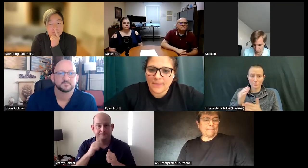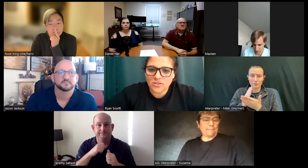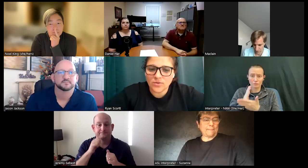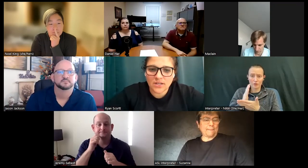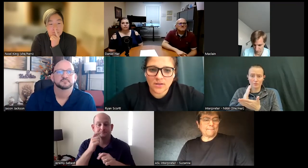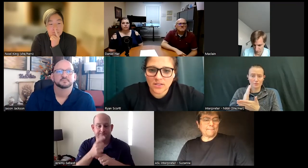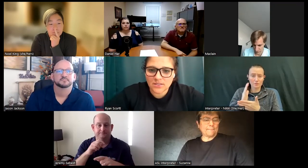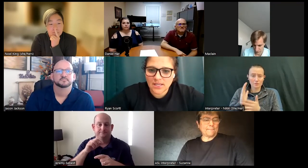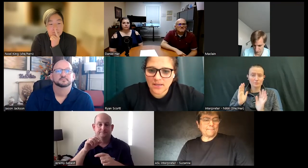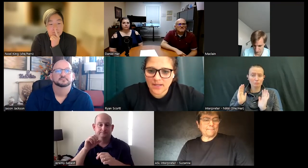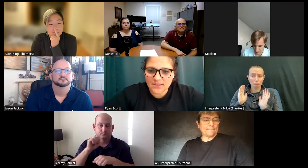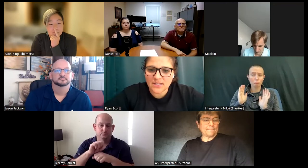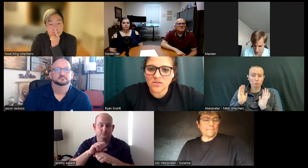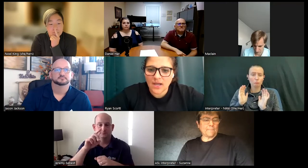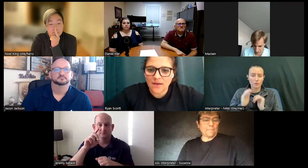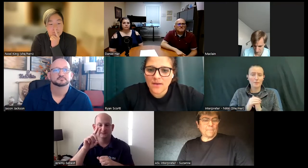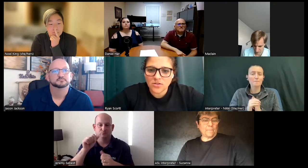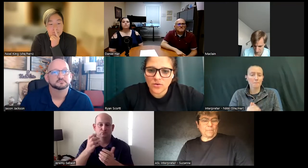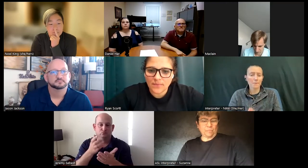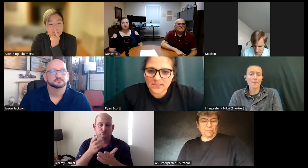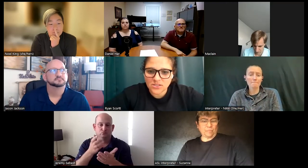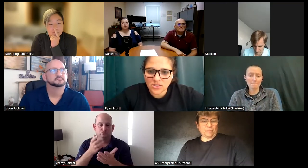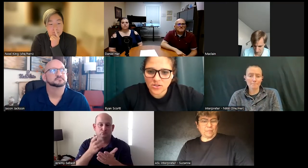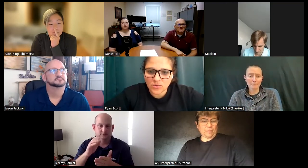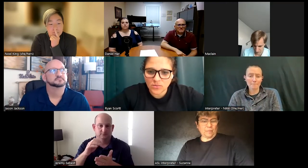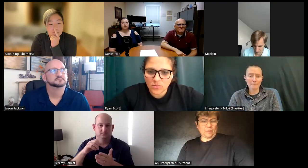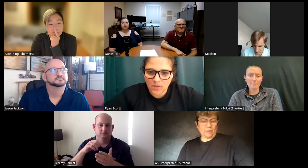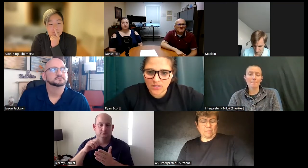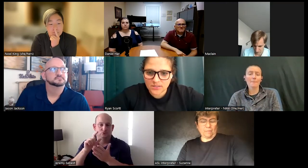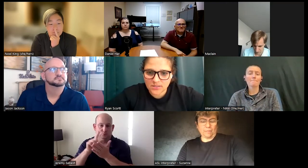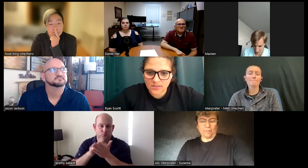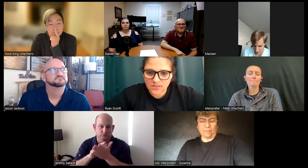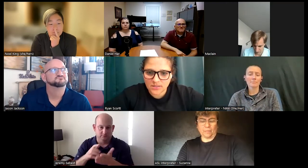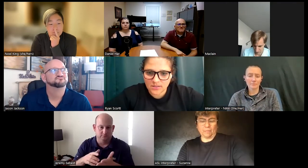so we're gonna take it back a second so yeah so my sister works